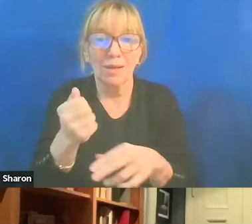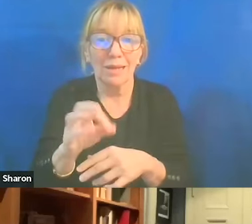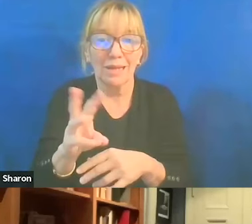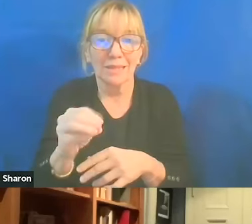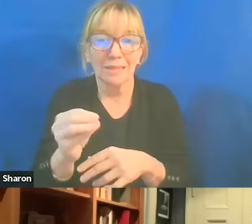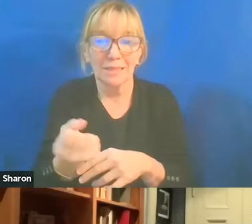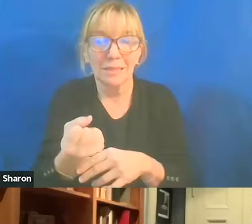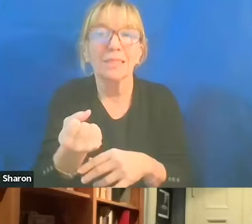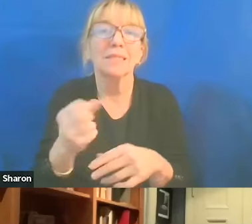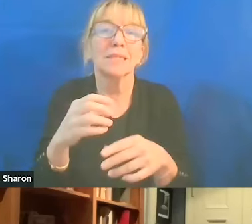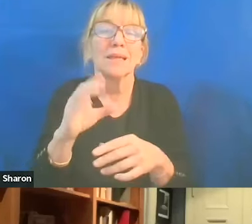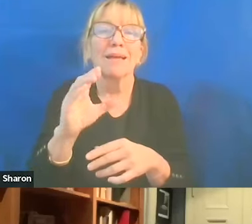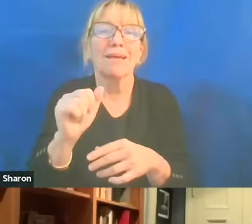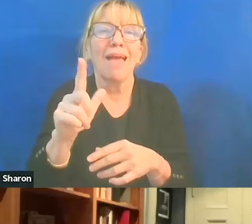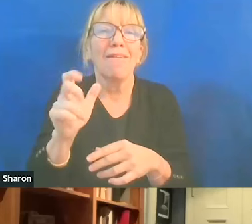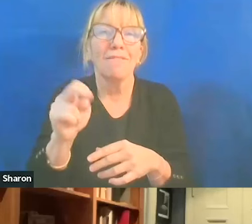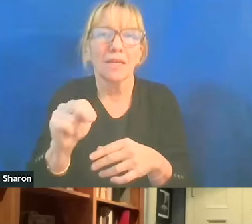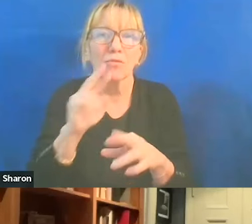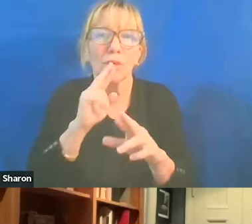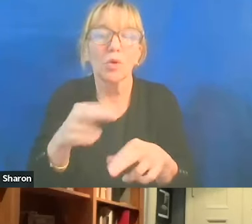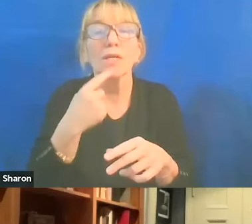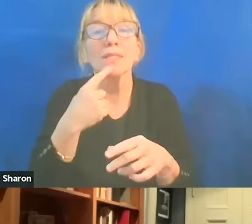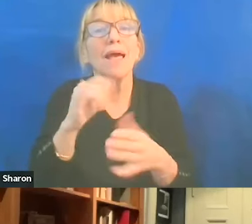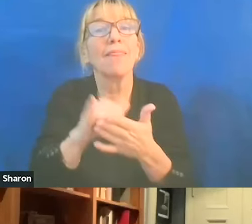that basically said universities really